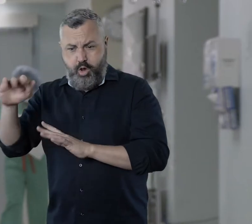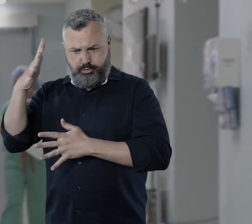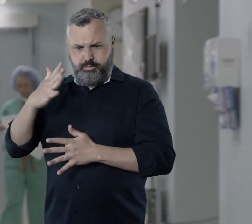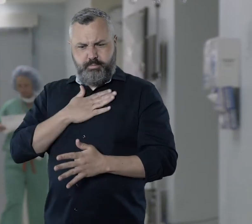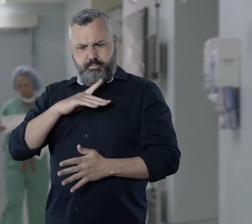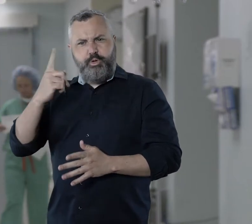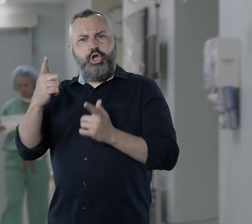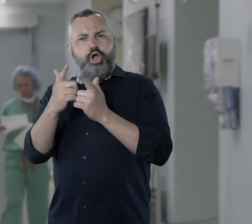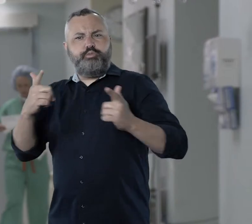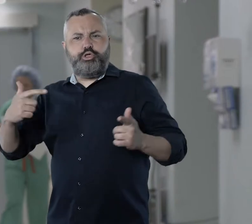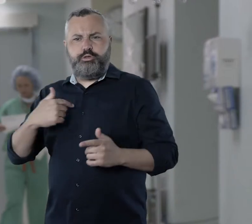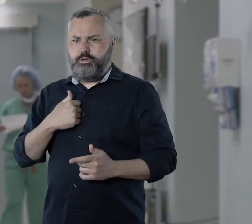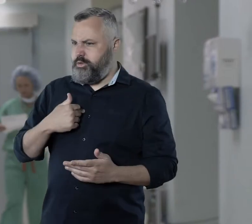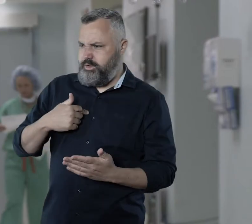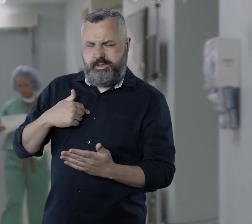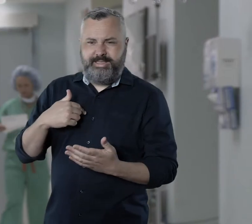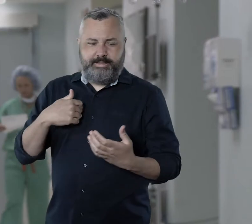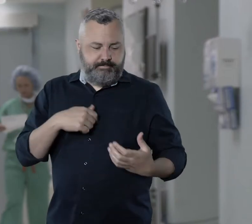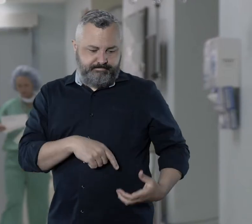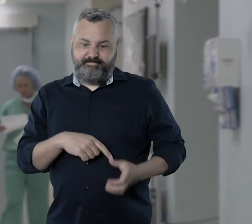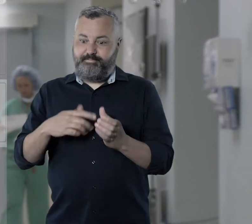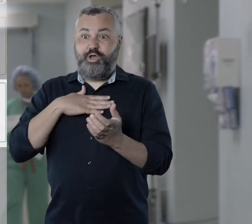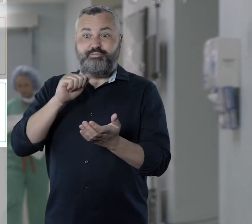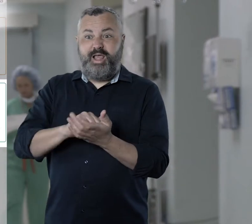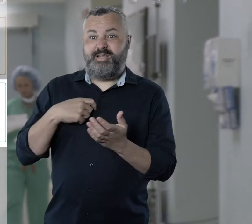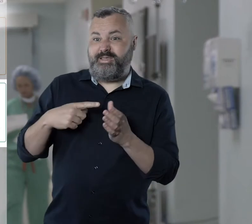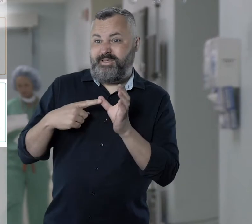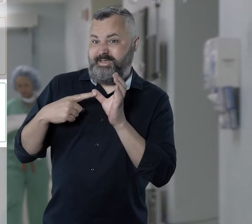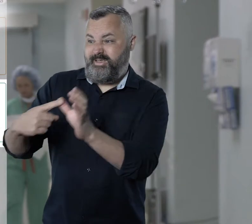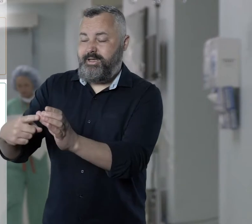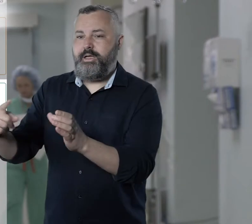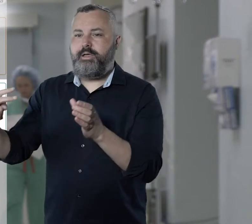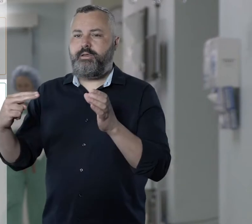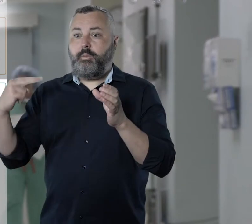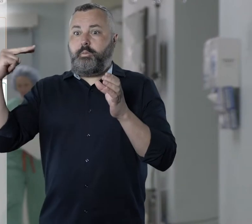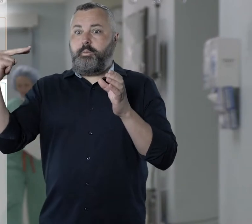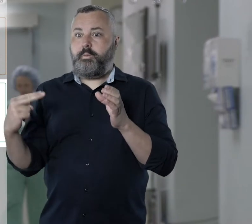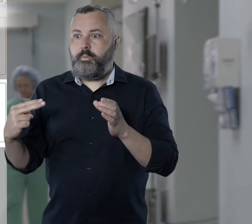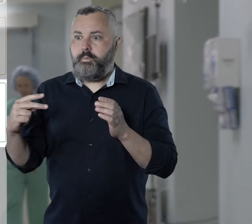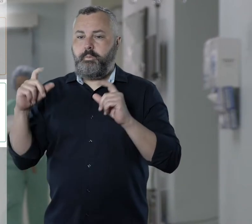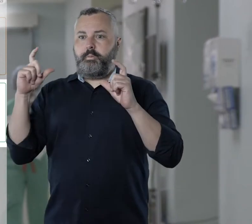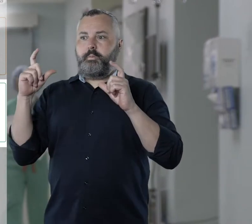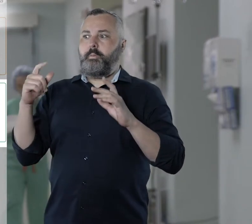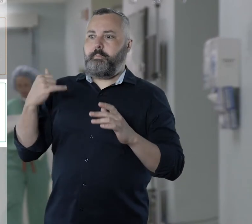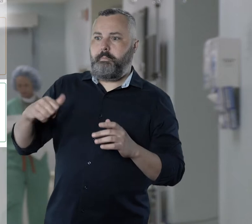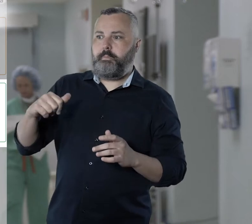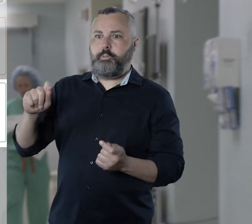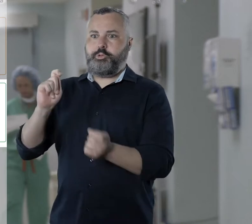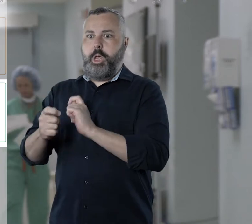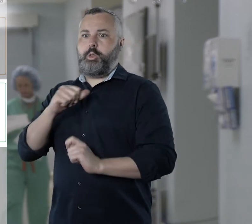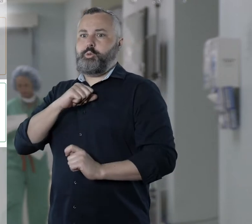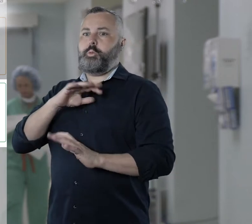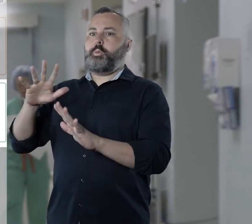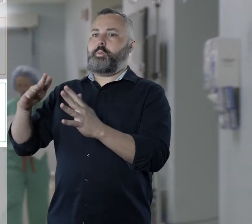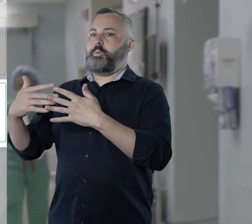arrange for an Auslan interpreter. However, you were told that an interpreter cannot be booked and that you will need to communicate via paper and pen.